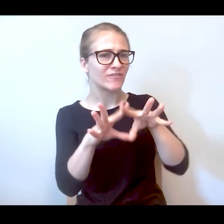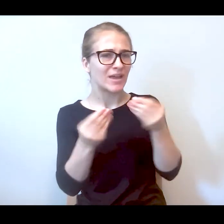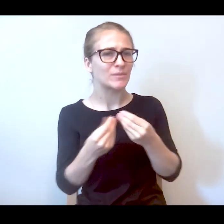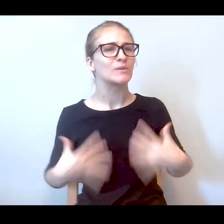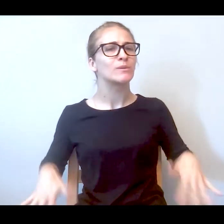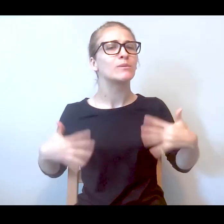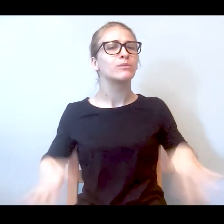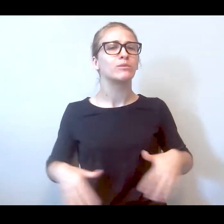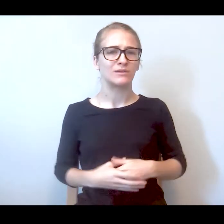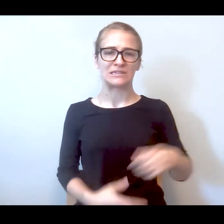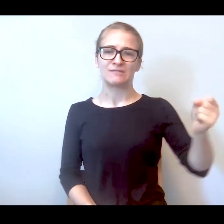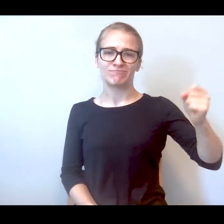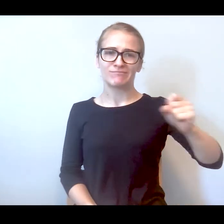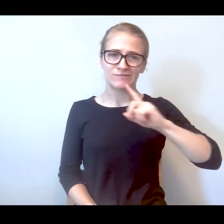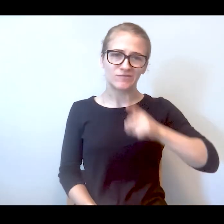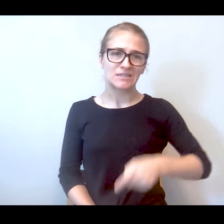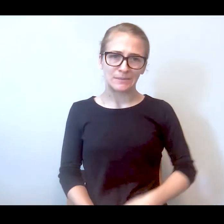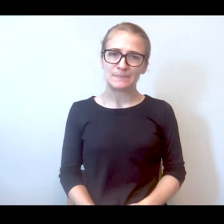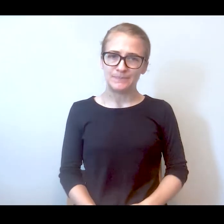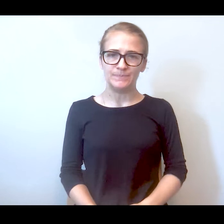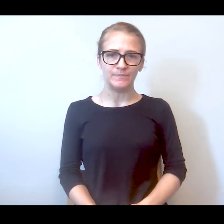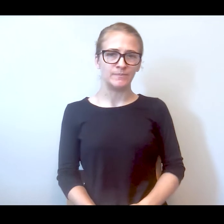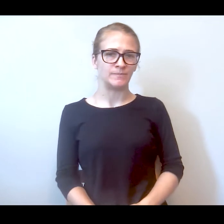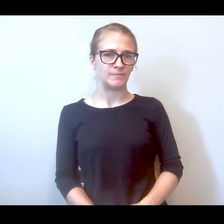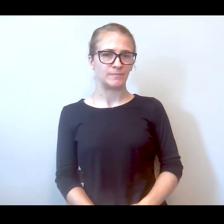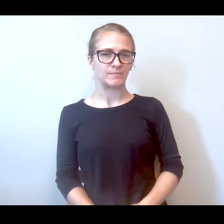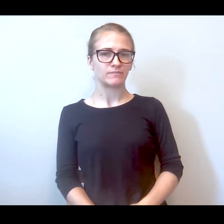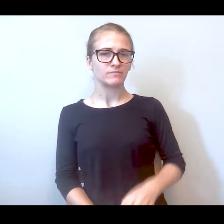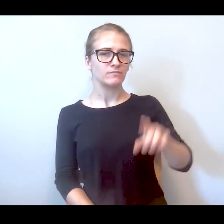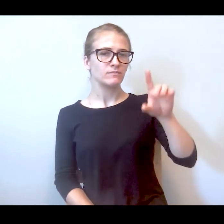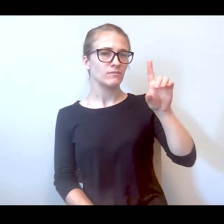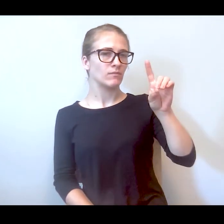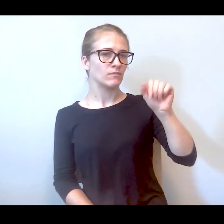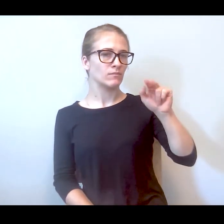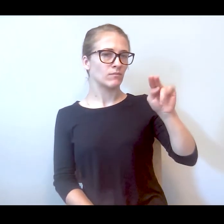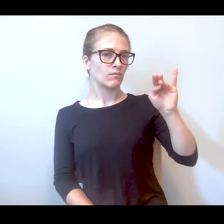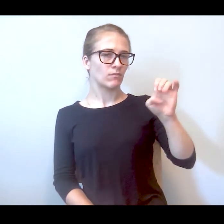Yeah, it was. It really was. Daniel, earlier you mentioned running